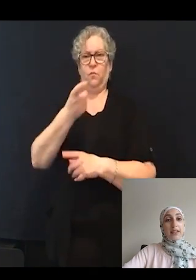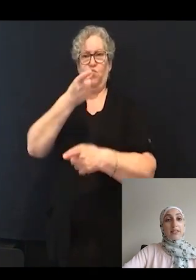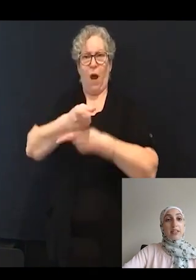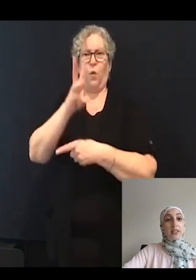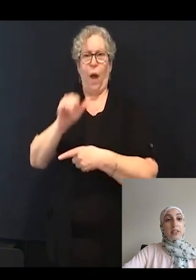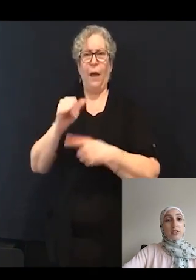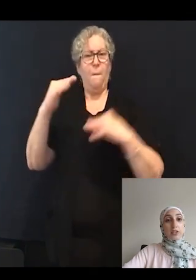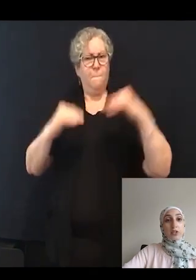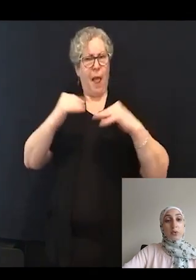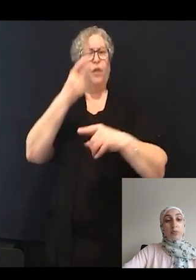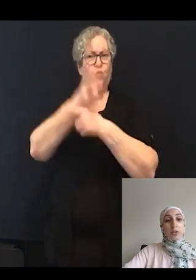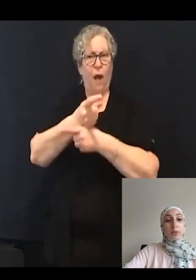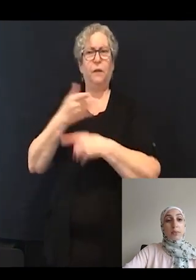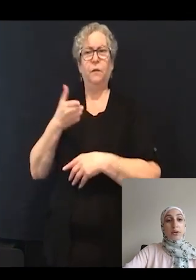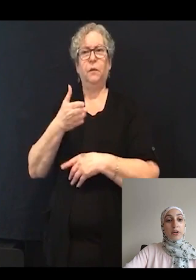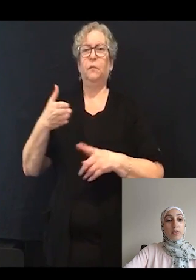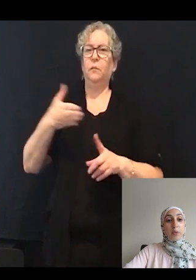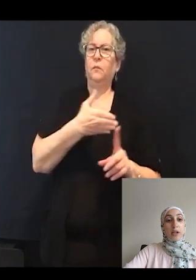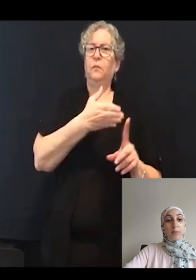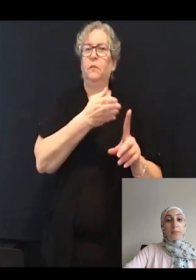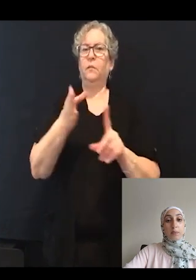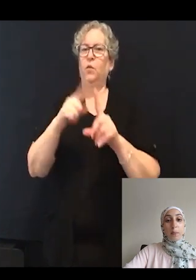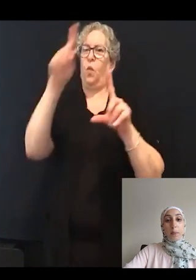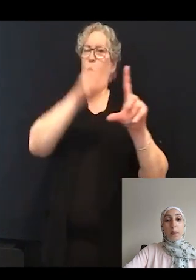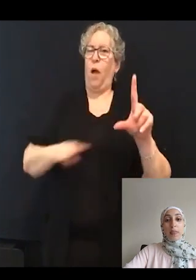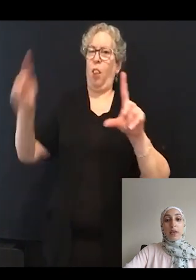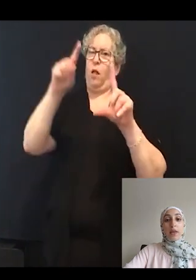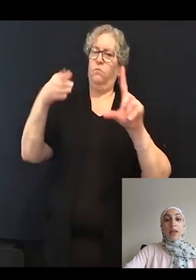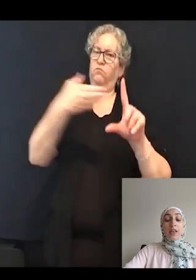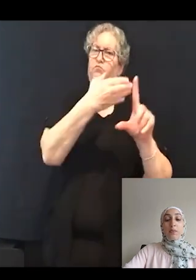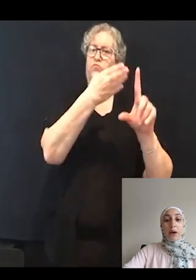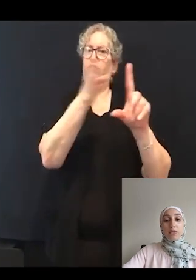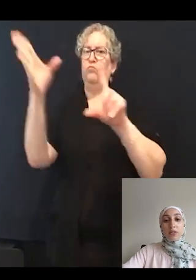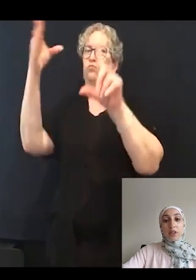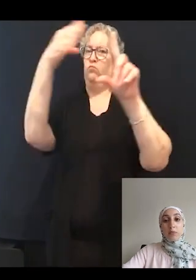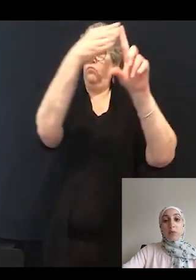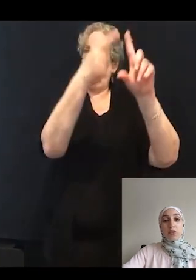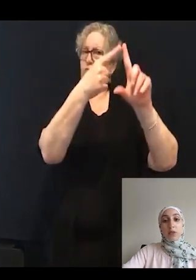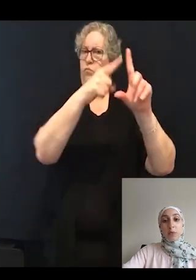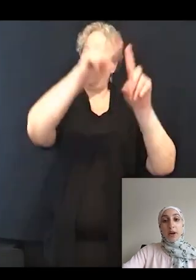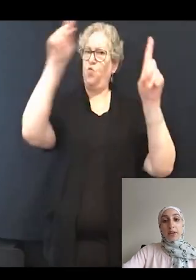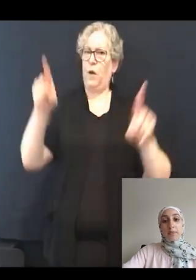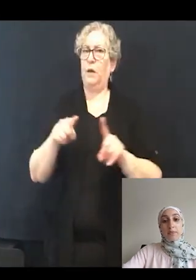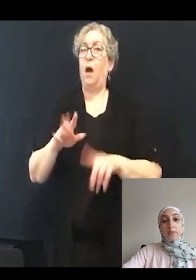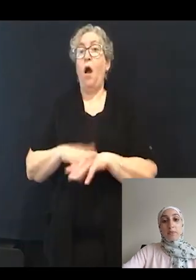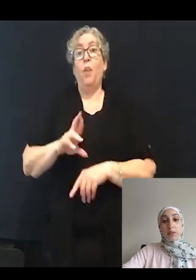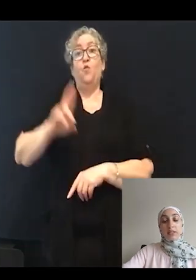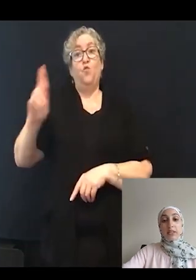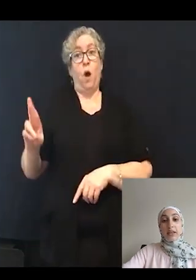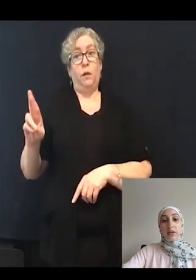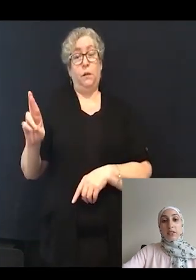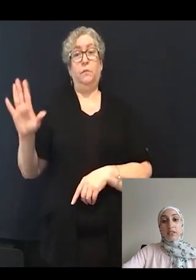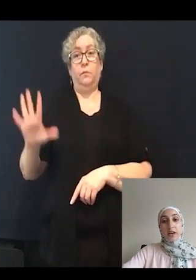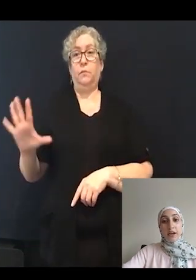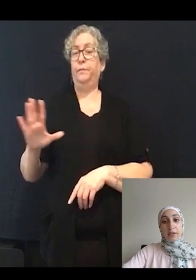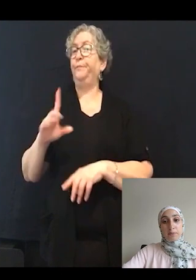to swim to the perimeter of the well. The MYO7A mutant on the right is laying on its side